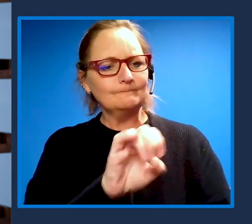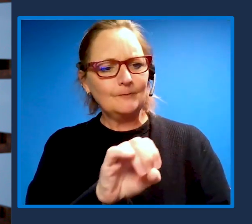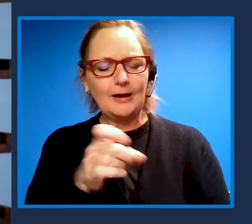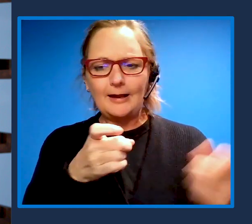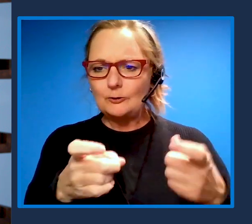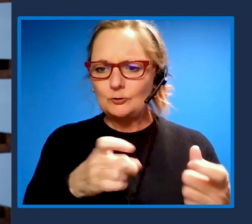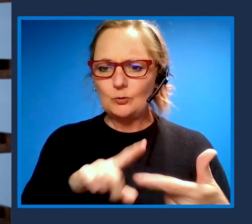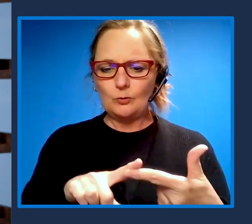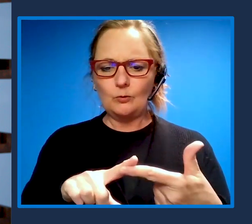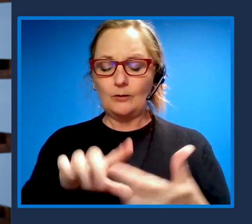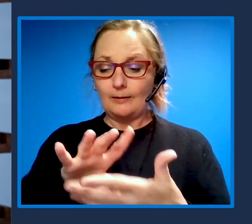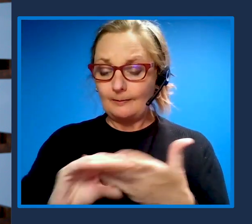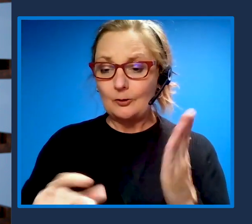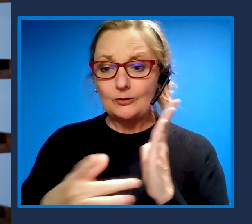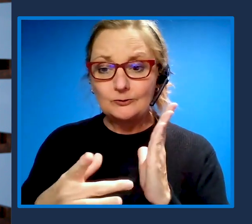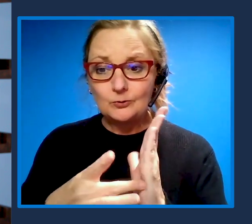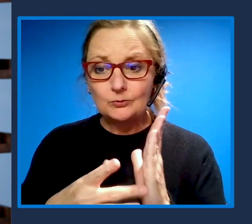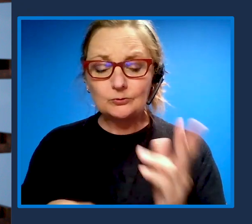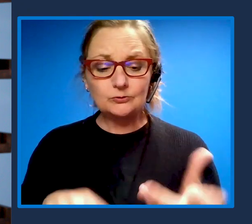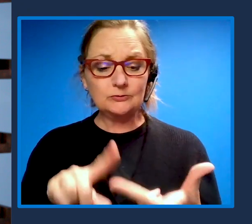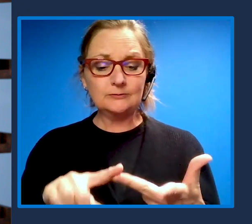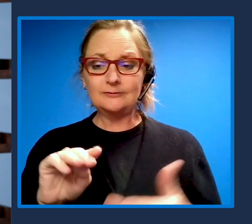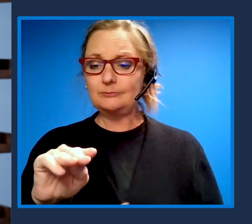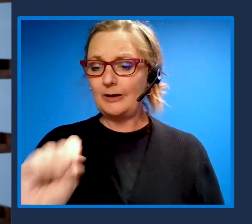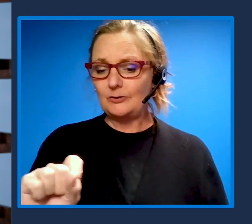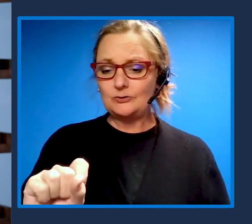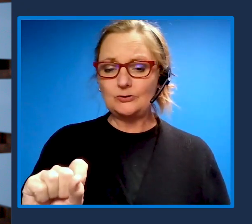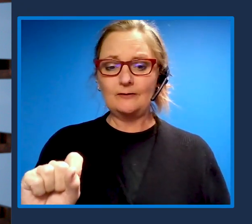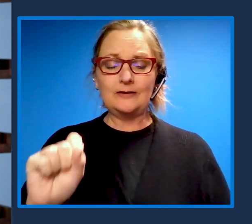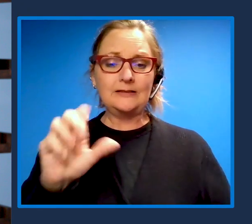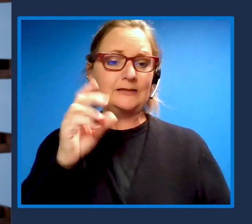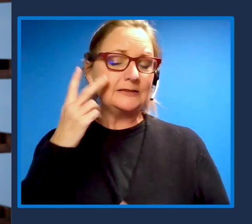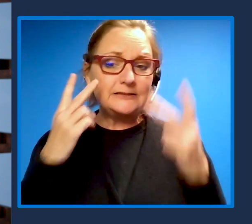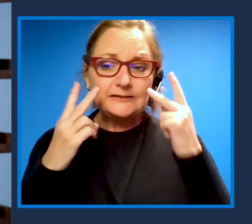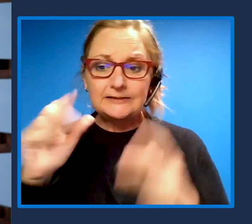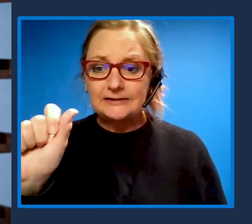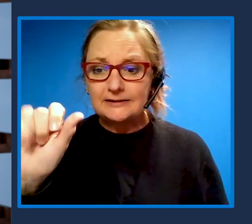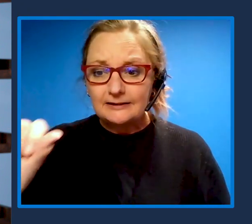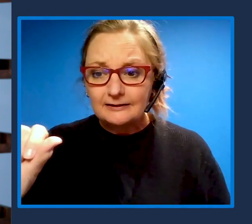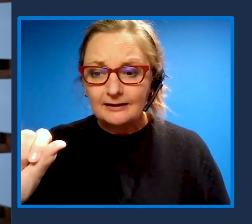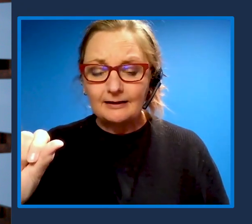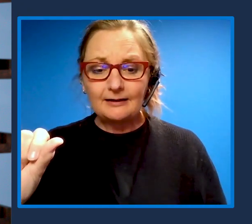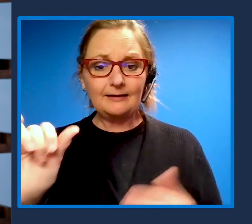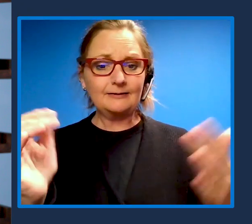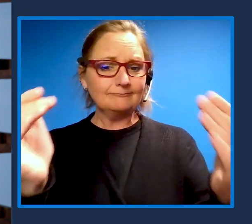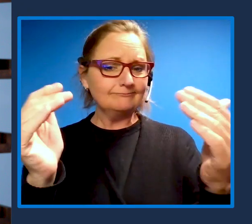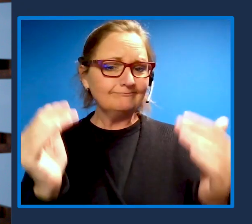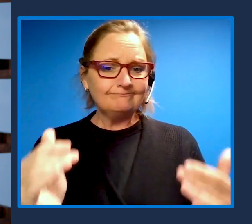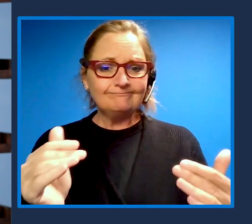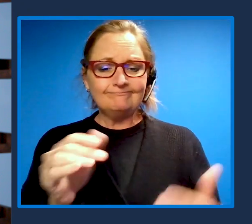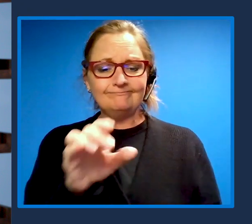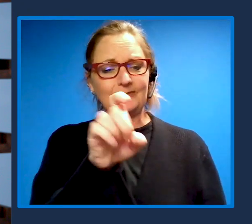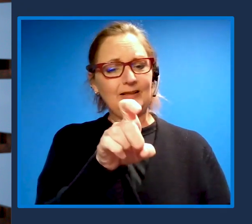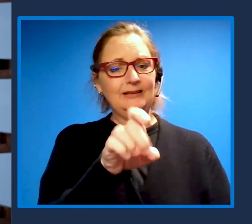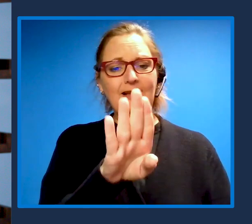the Seeing AI app, X-Box adaptive controller. We've seen incredible examples over the last multiple years